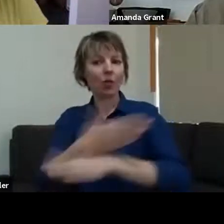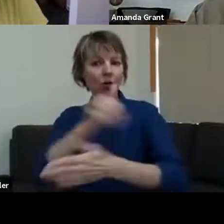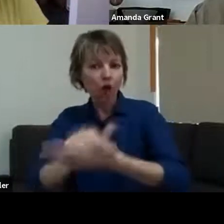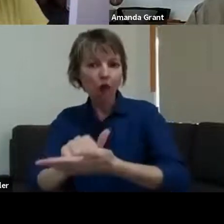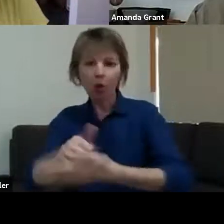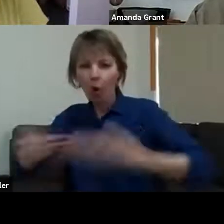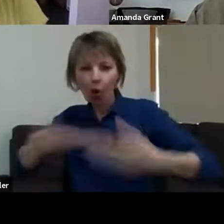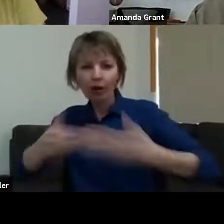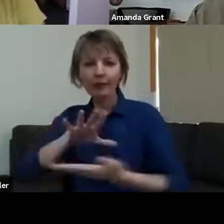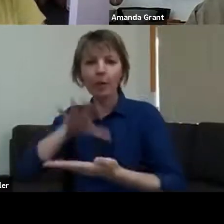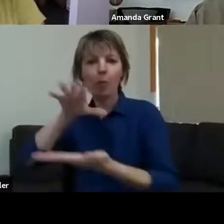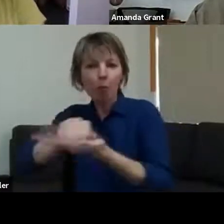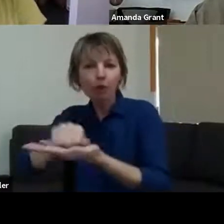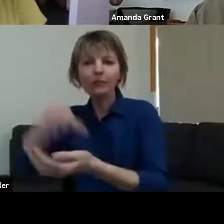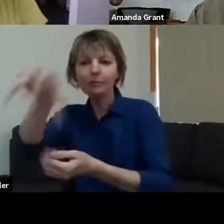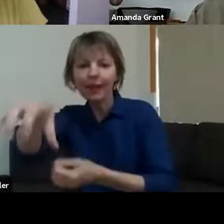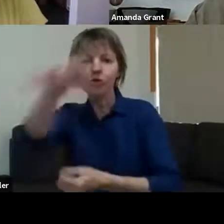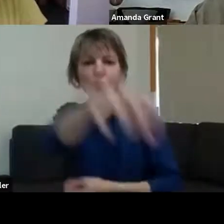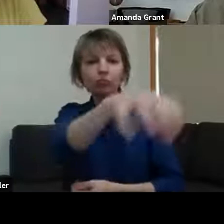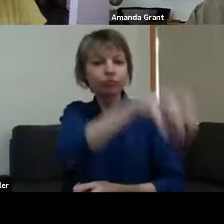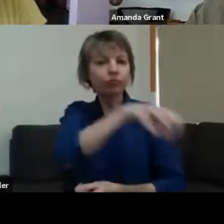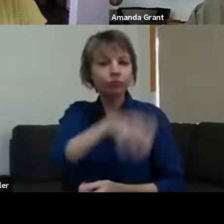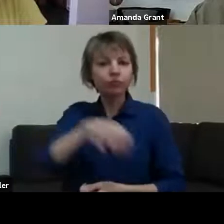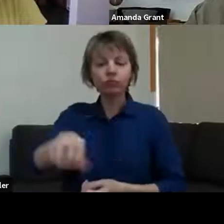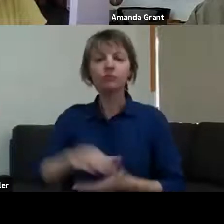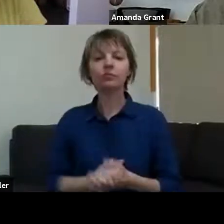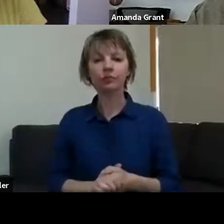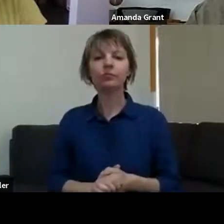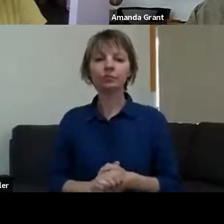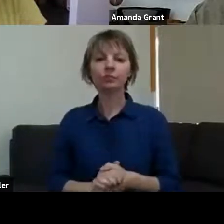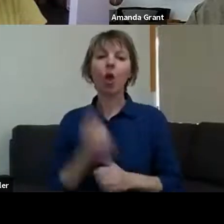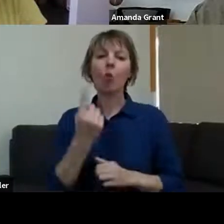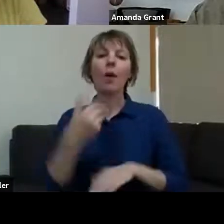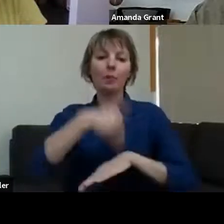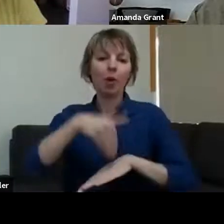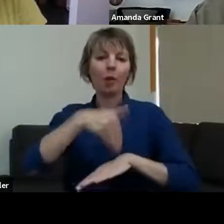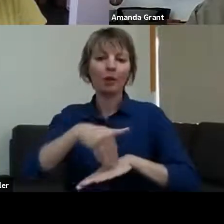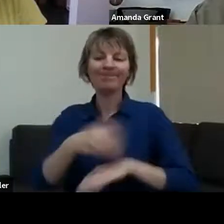things we found was, unfortunately, where we are, there's not a lot of